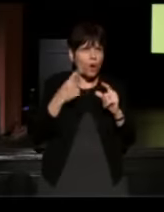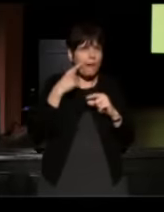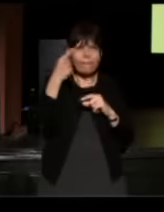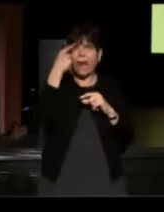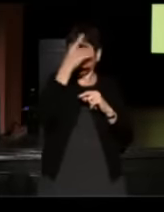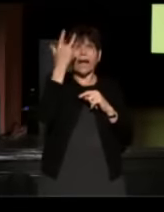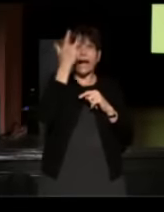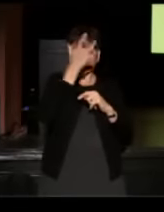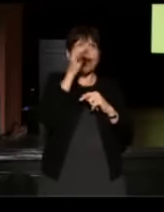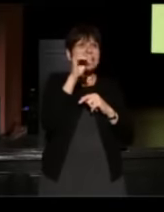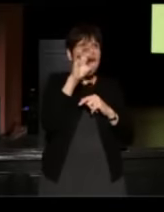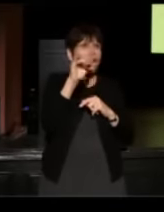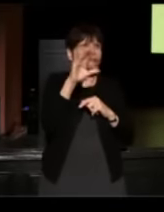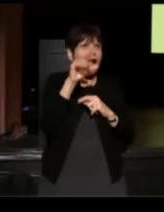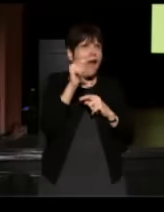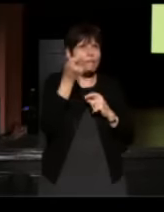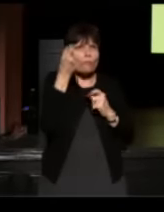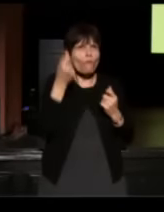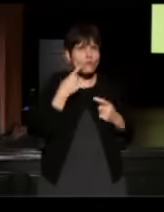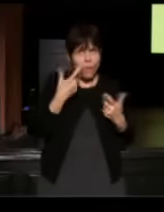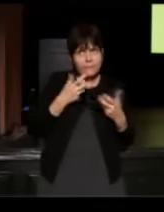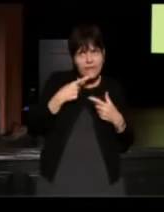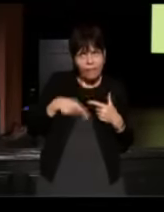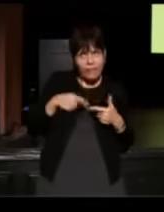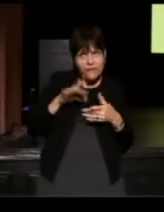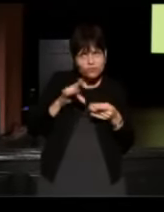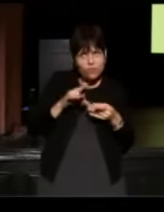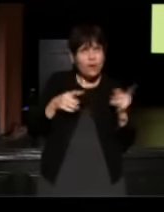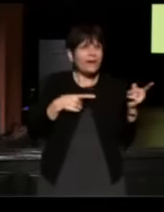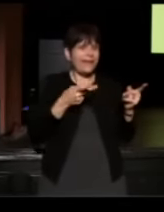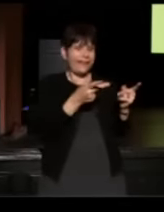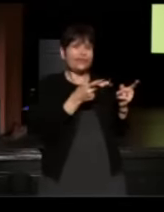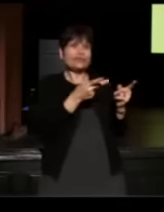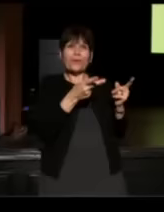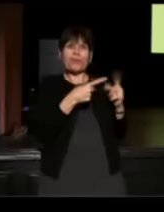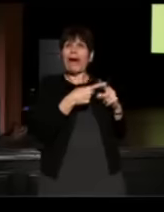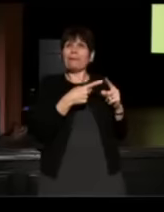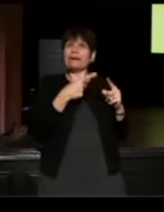I think Danny and Annie both personified so much of what StoryCorps is about.